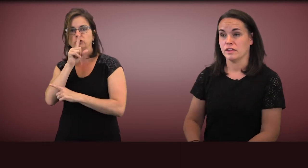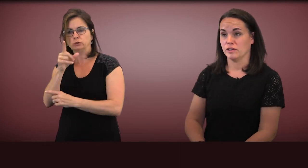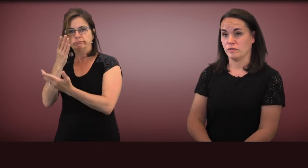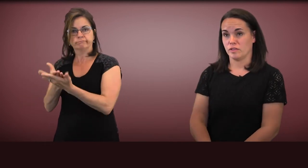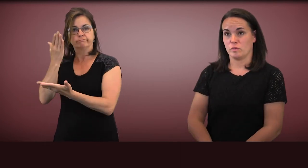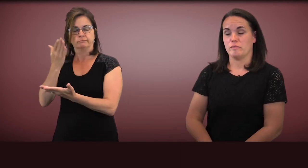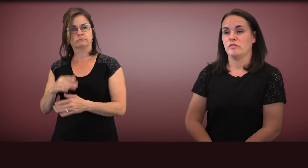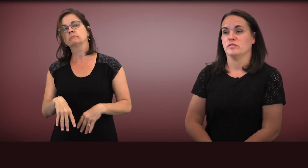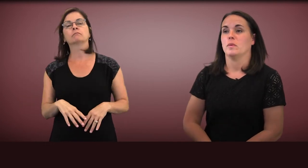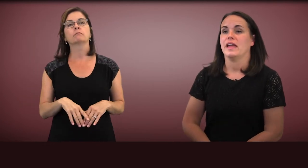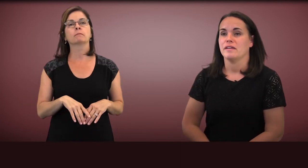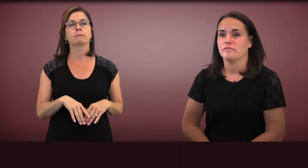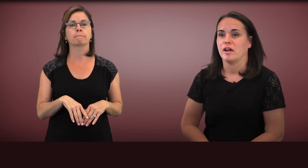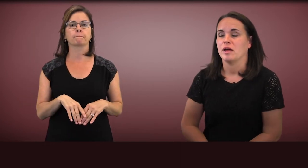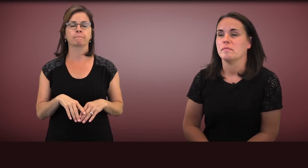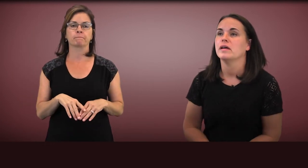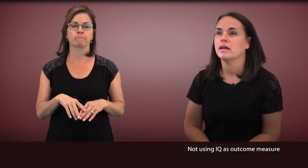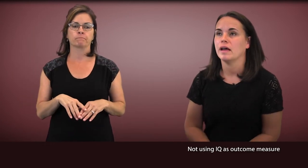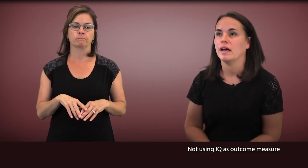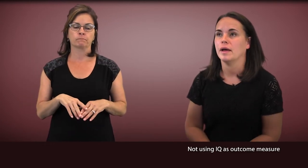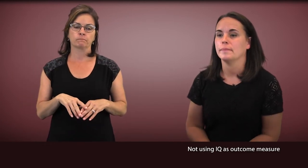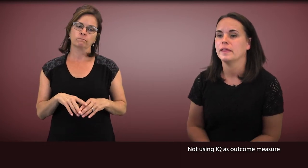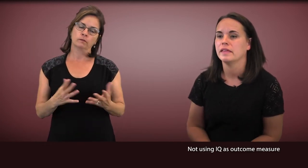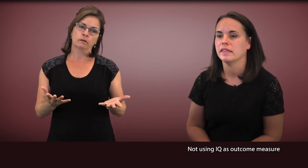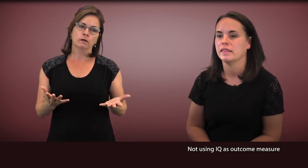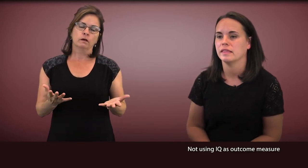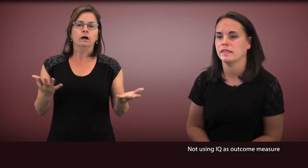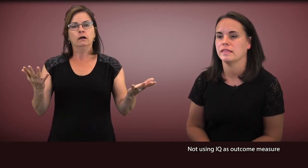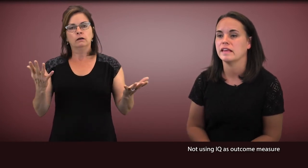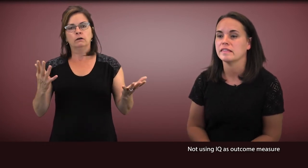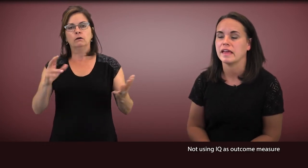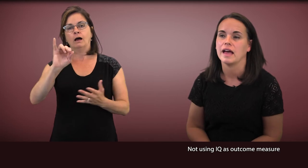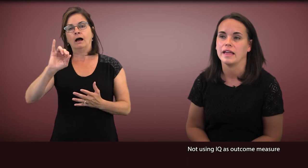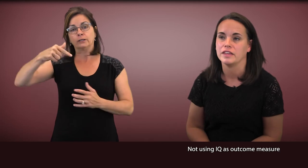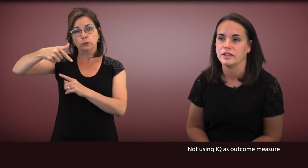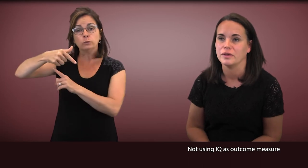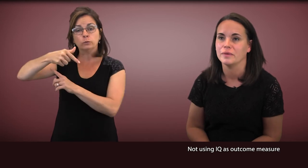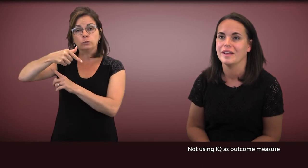The good news is we've moved away from things like IQ